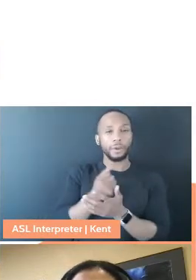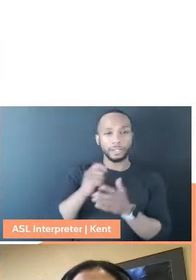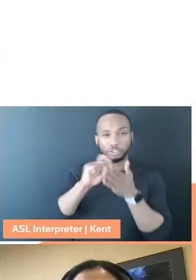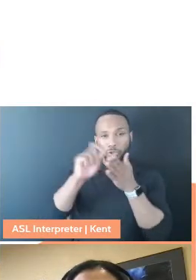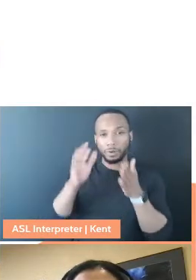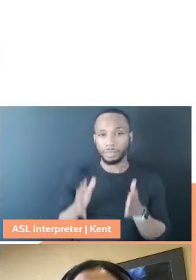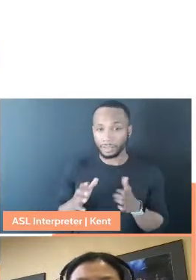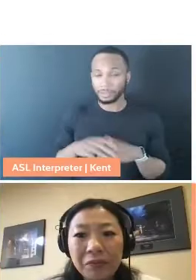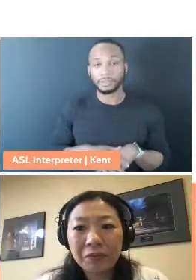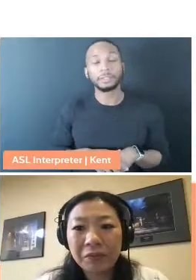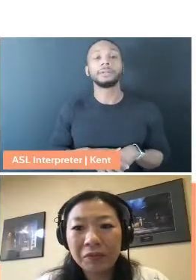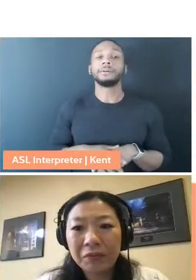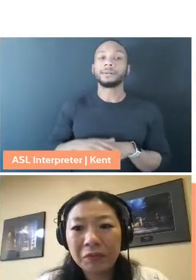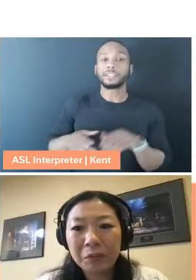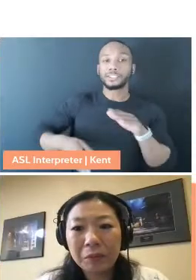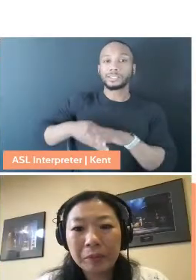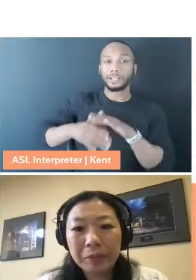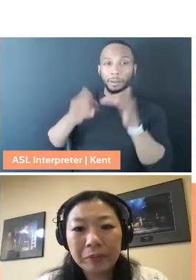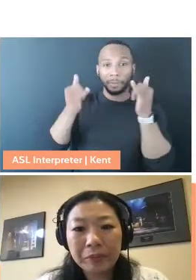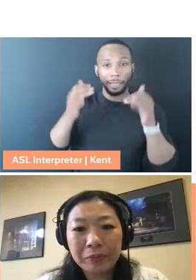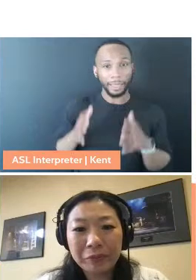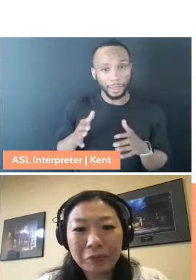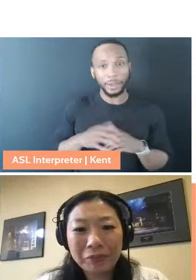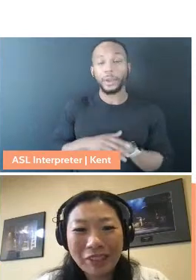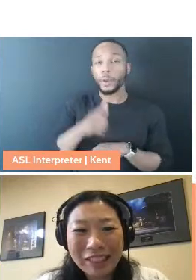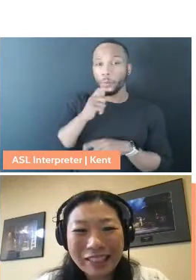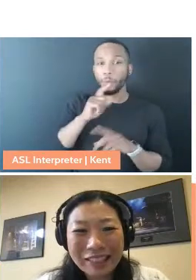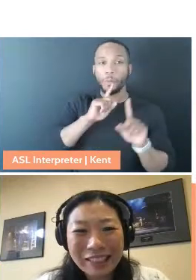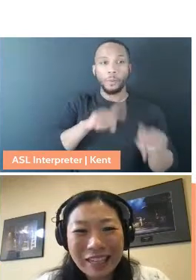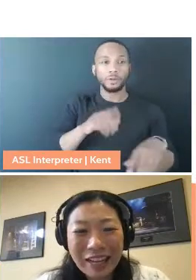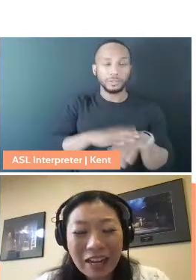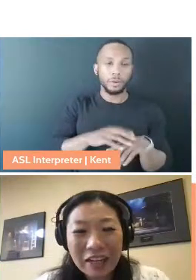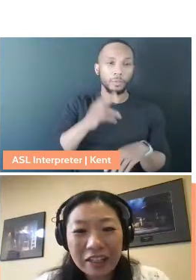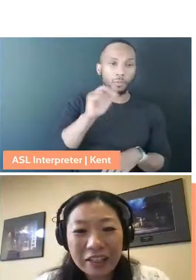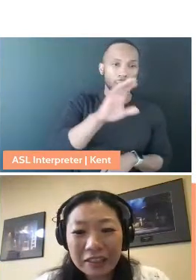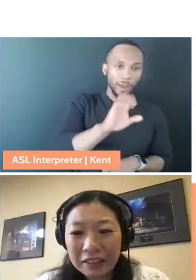a soccer player, who reports on race, parenting and reproductive health.